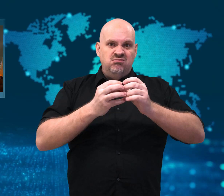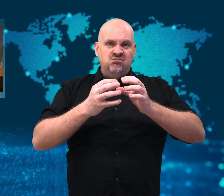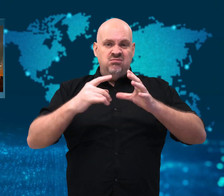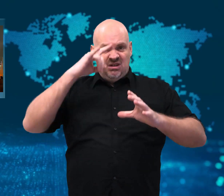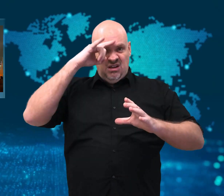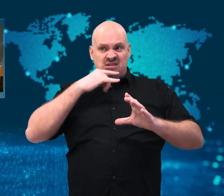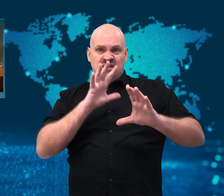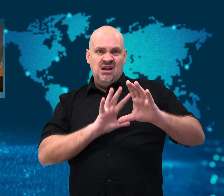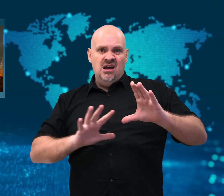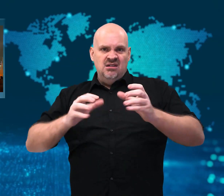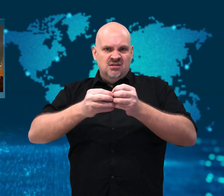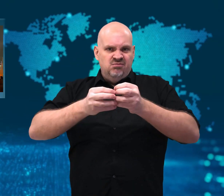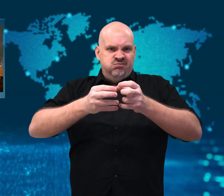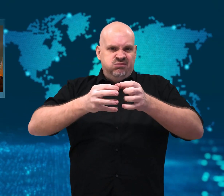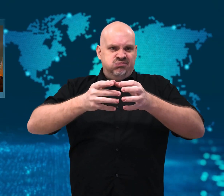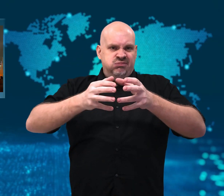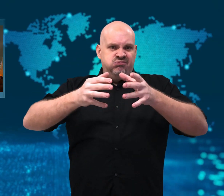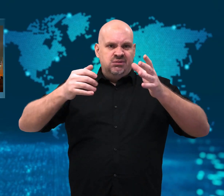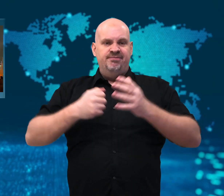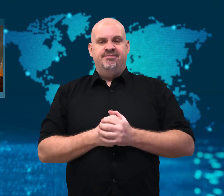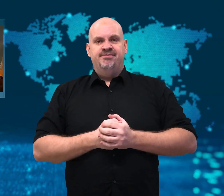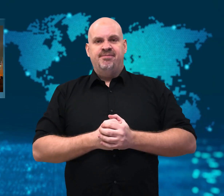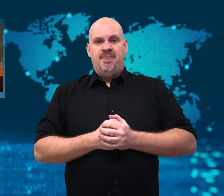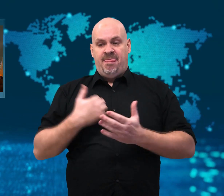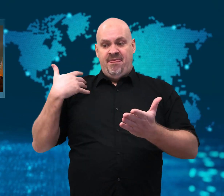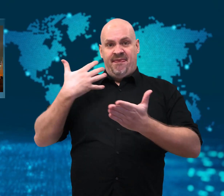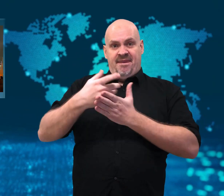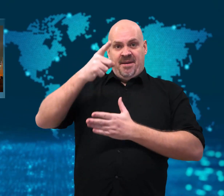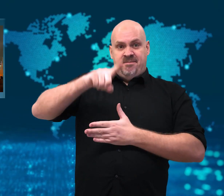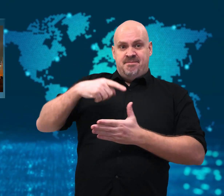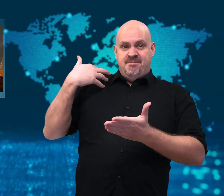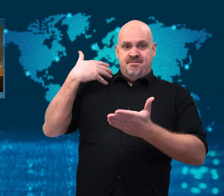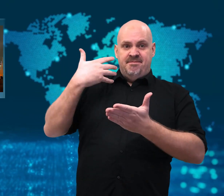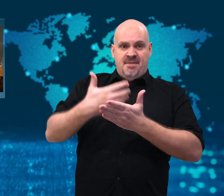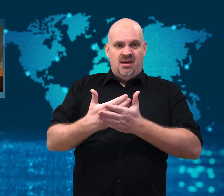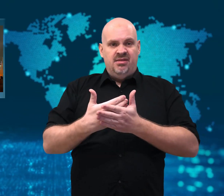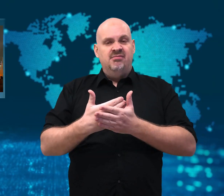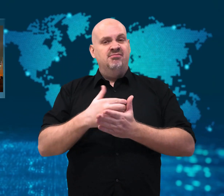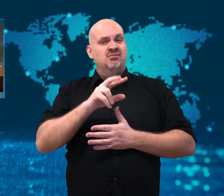died including nineteen security officers.